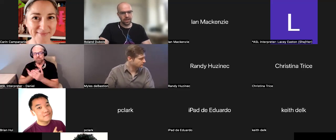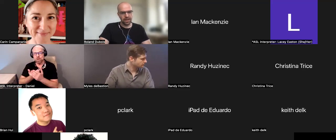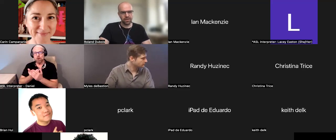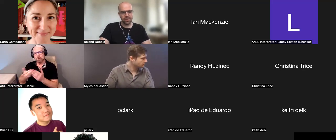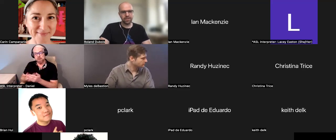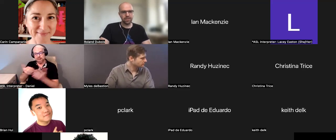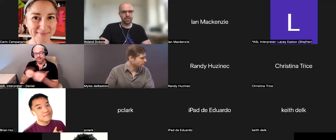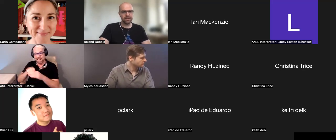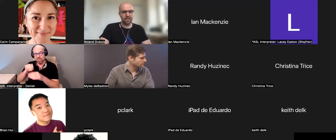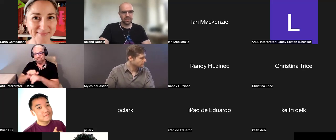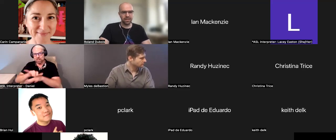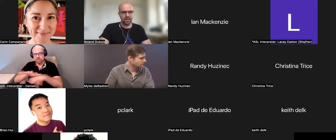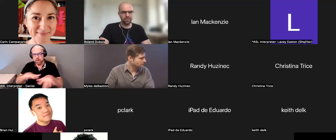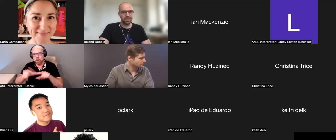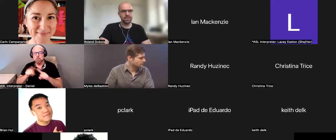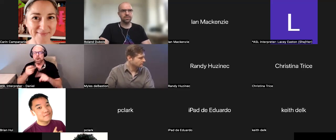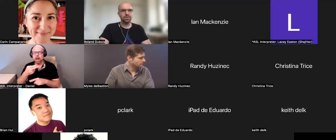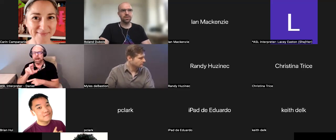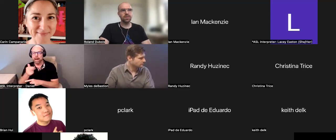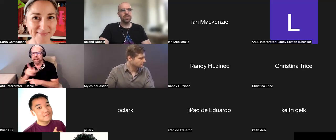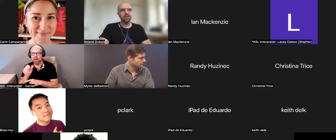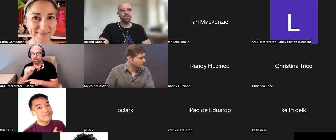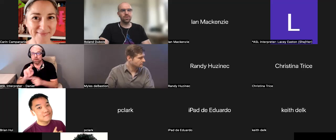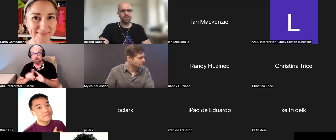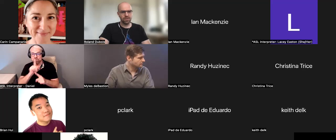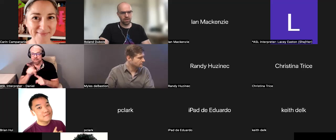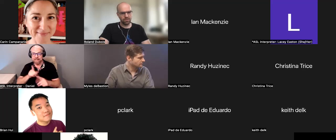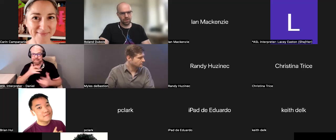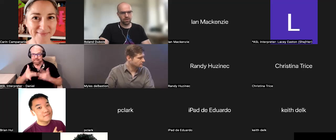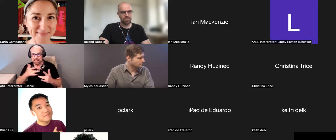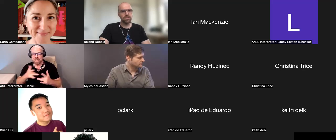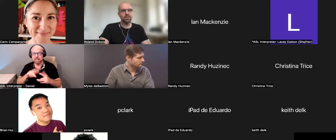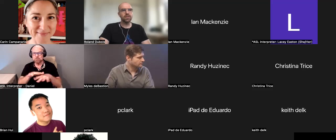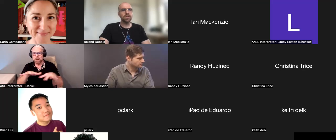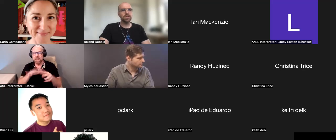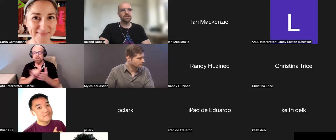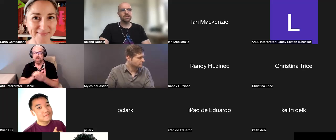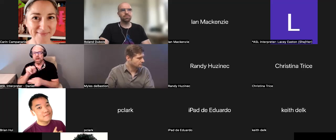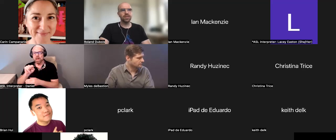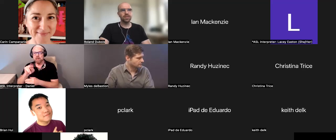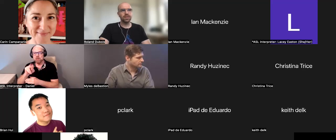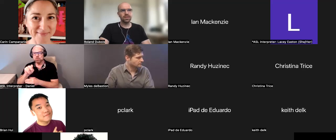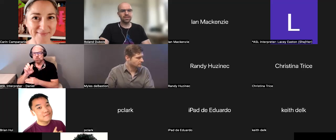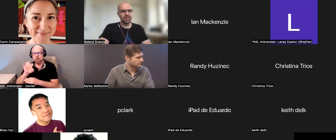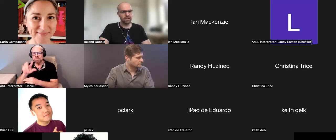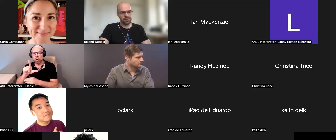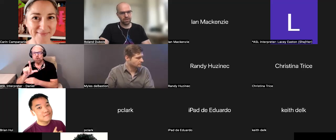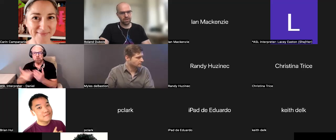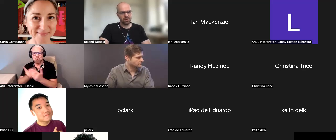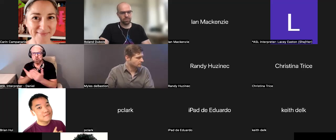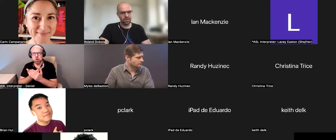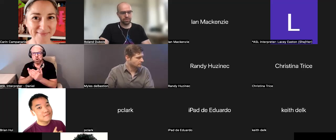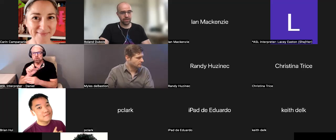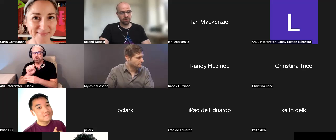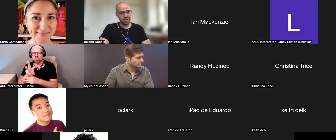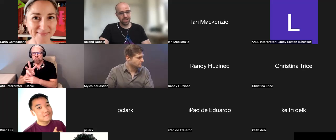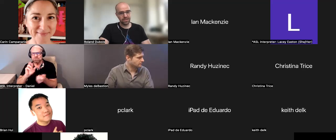Hackathons are exciting events, where novel software is being tinkered with by creative minds,